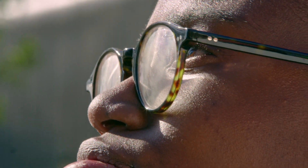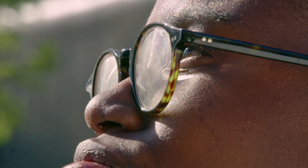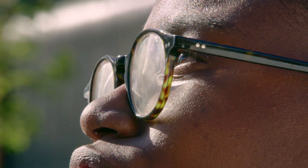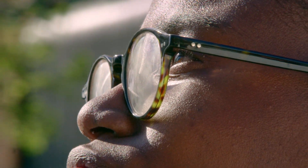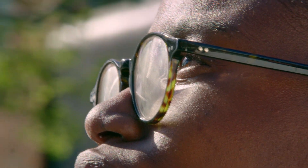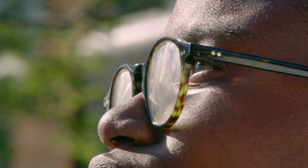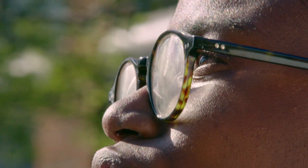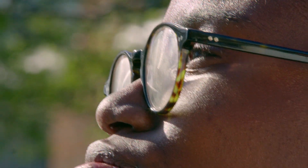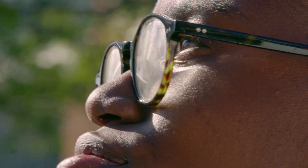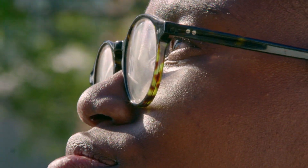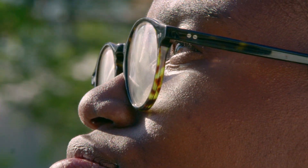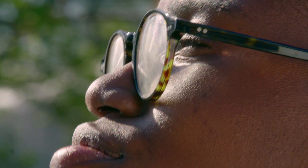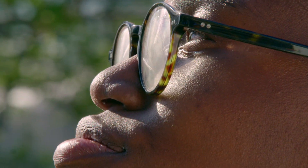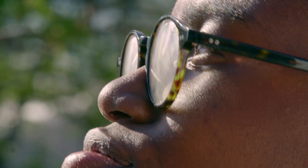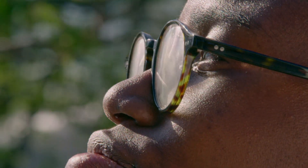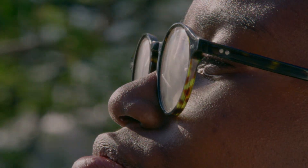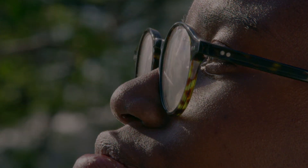as I turn my eyes towards Him.